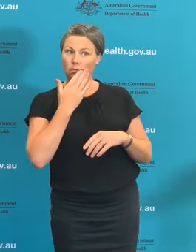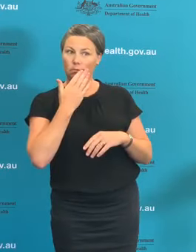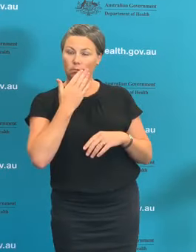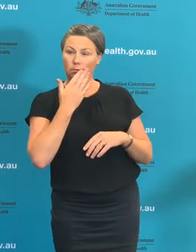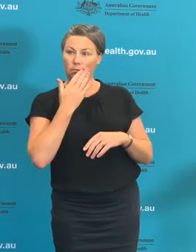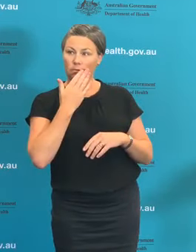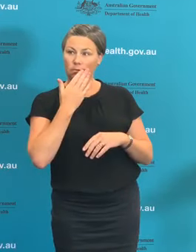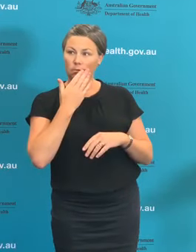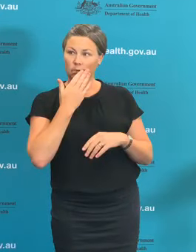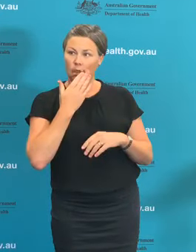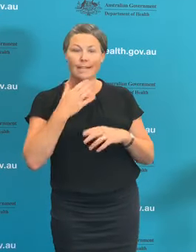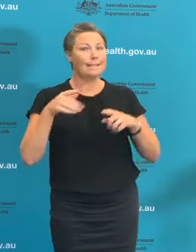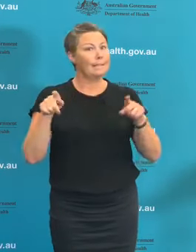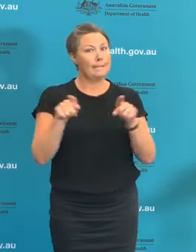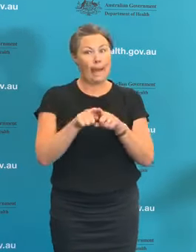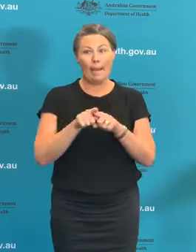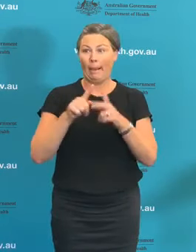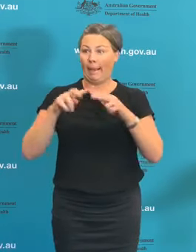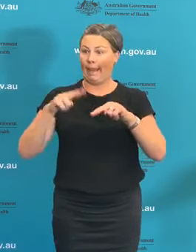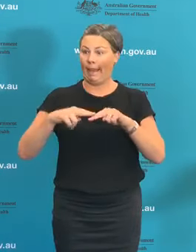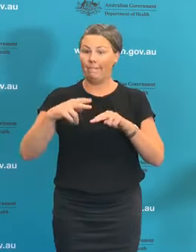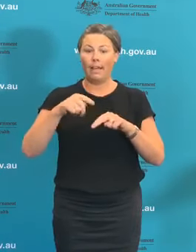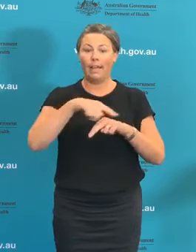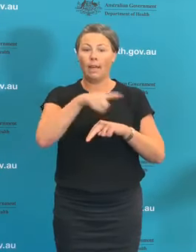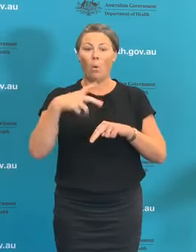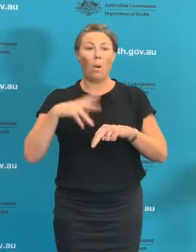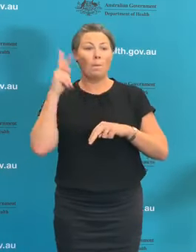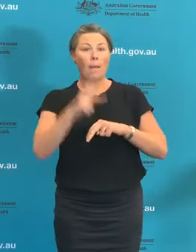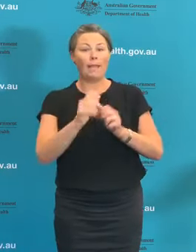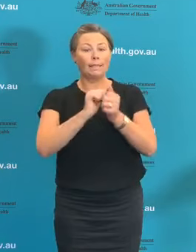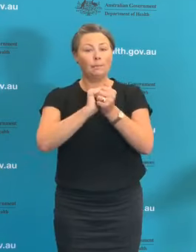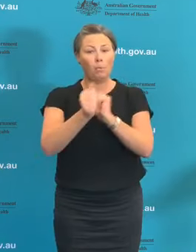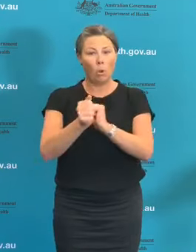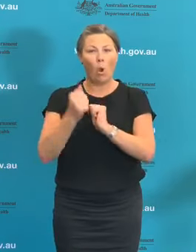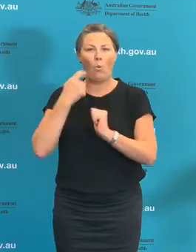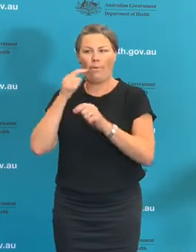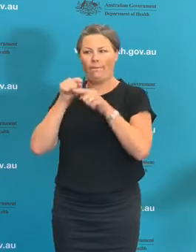for advice then the AHPPC is prepared to provide the advice in some degree of detail.